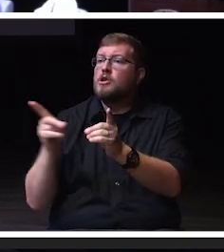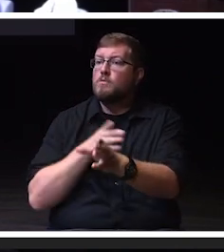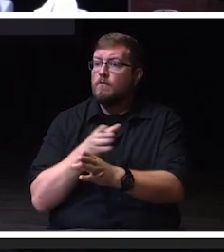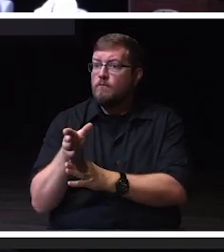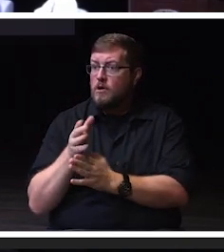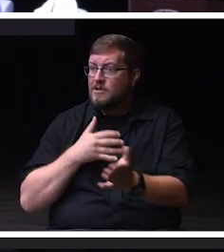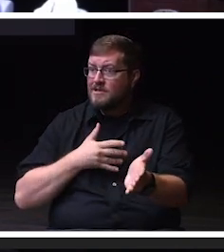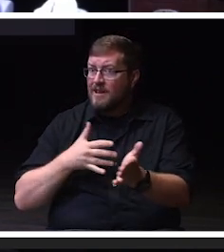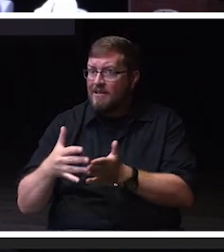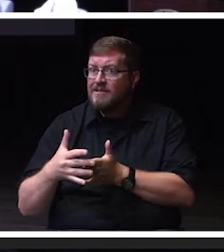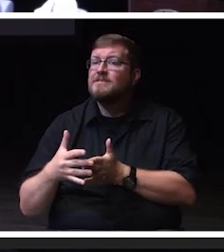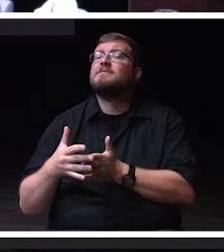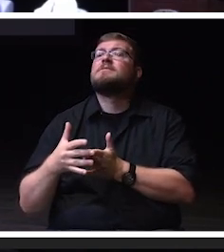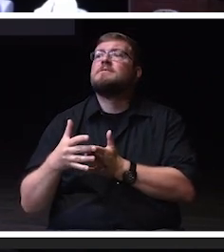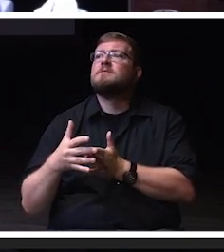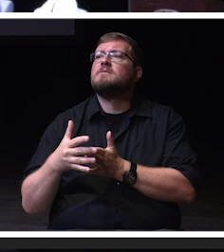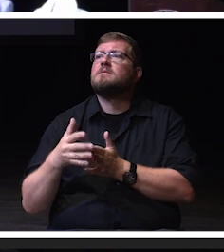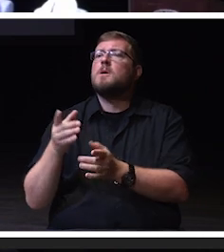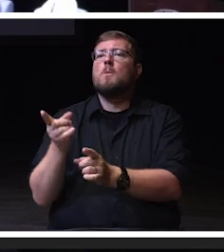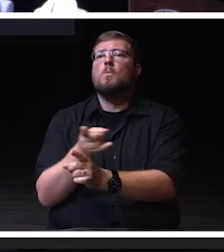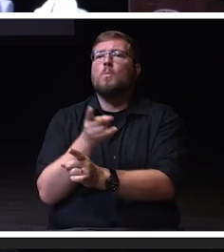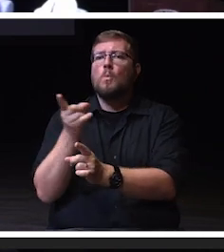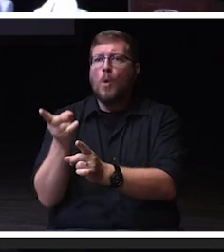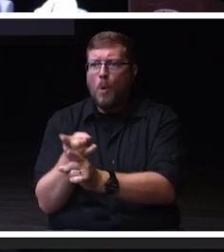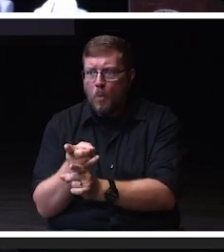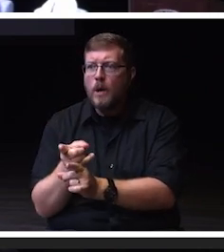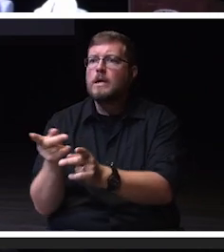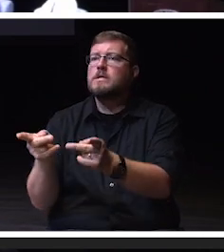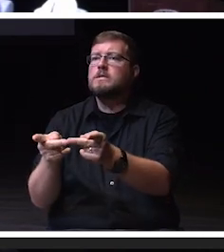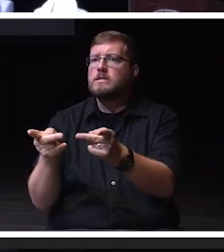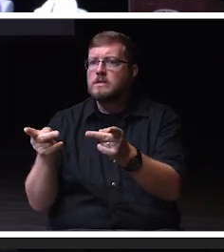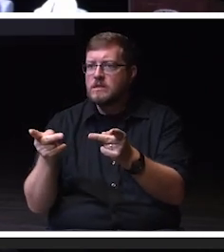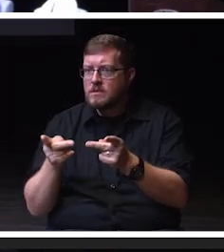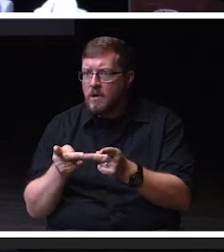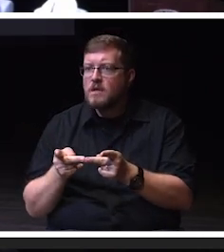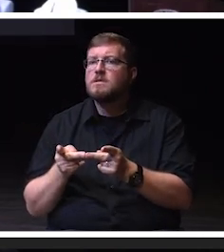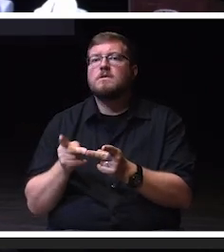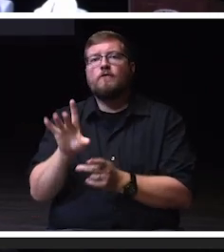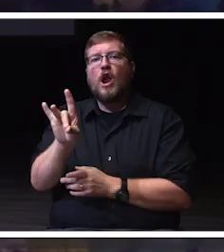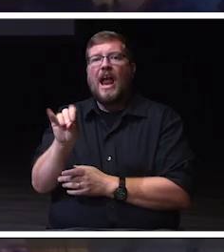an appropriate innovative space through an $80 million renovation.